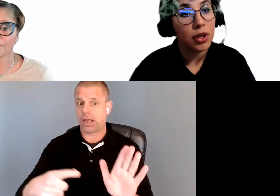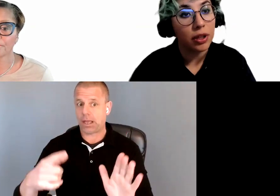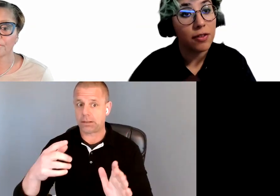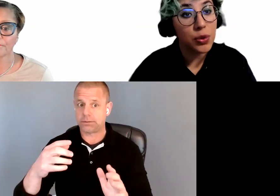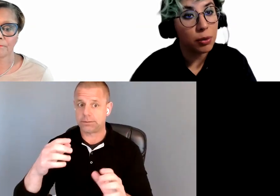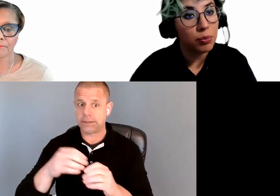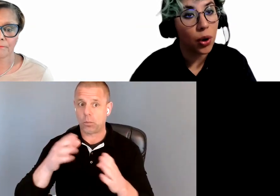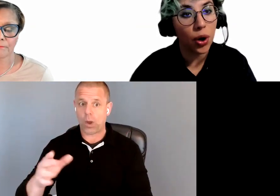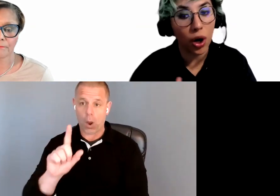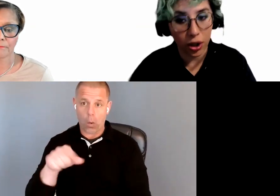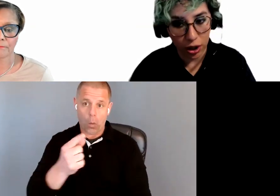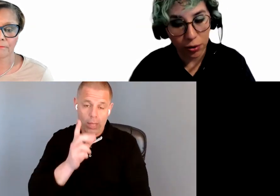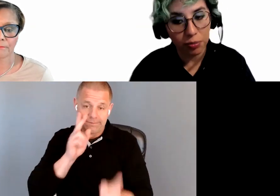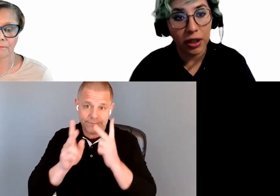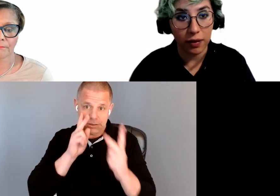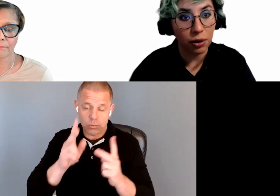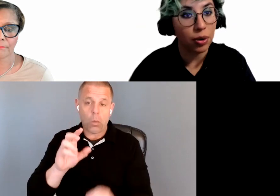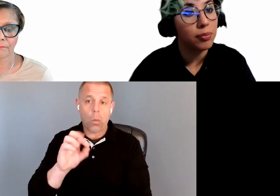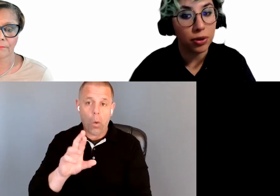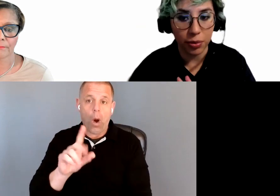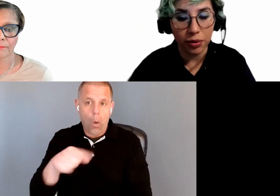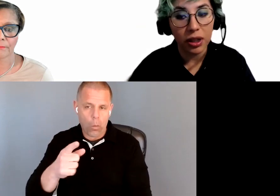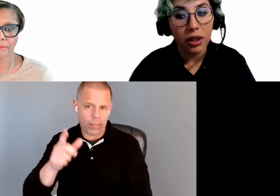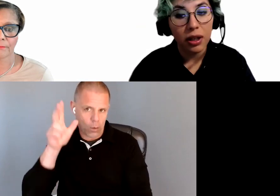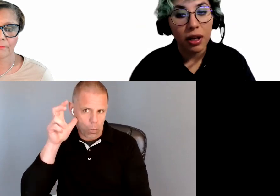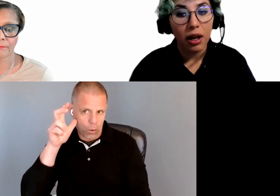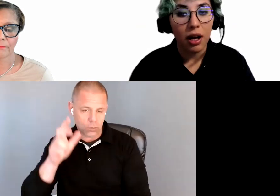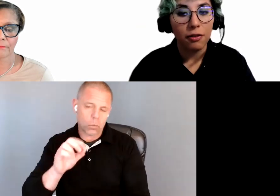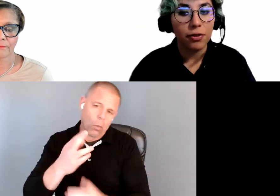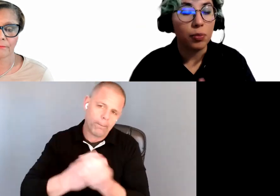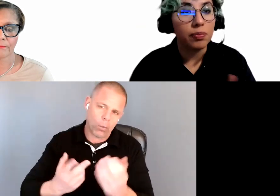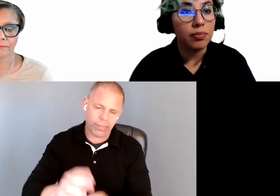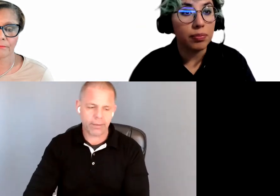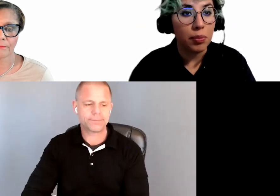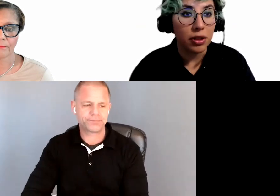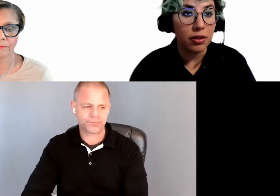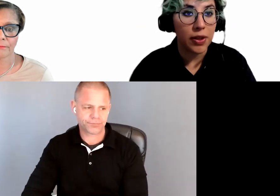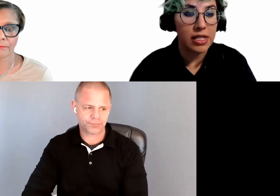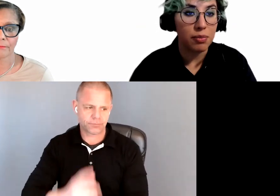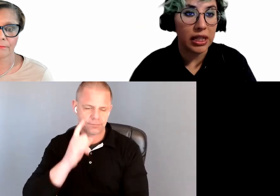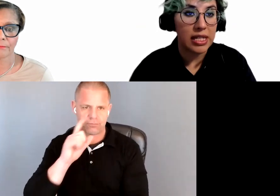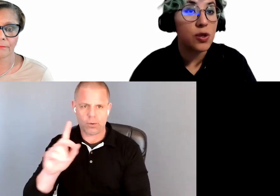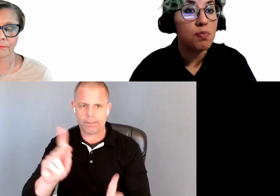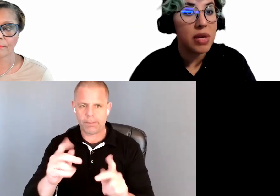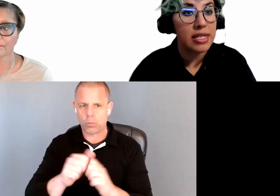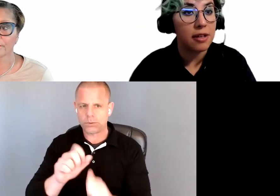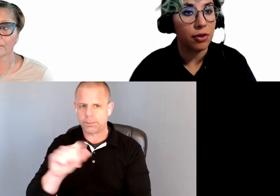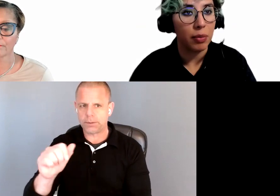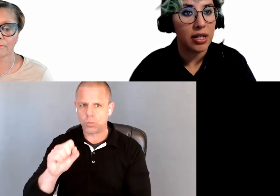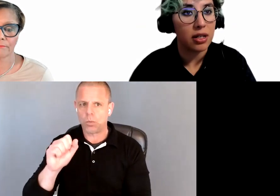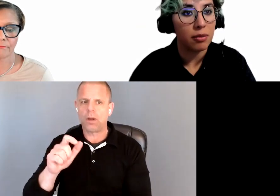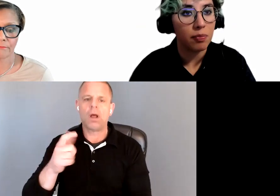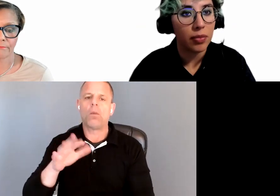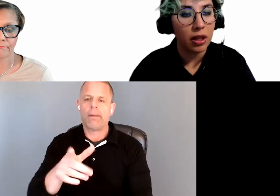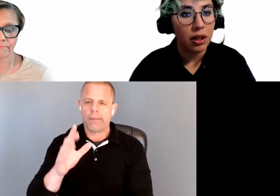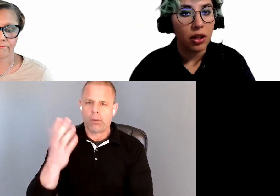only visual or audio, either/or, or both, for people with disabilities to misinformation.